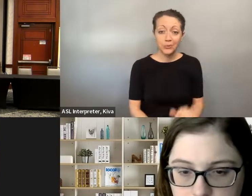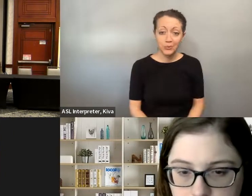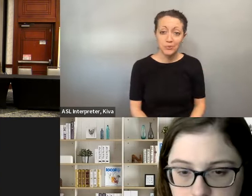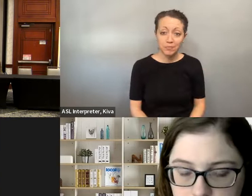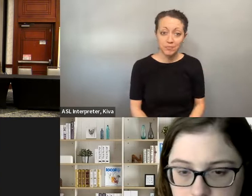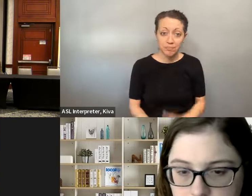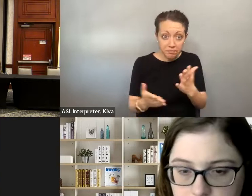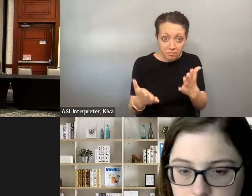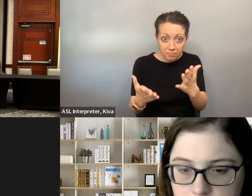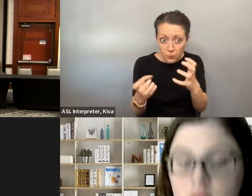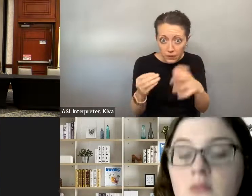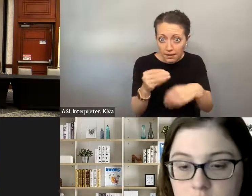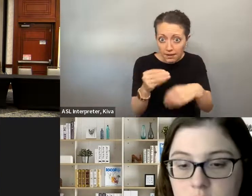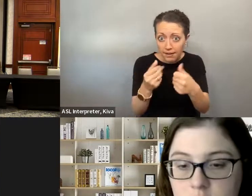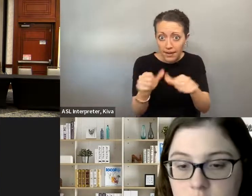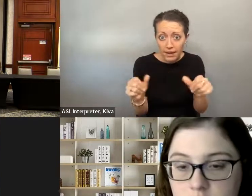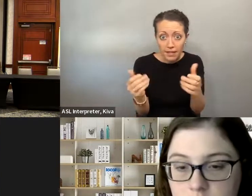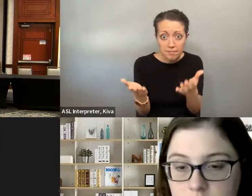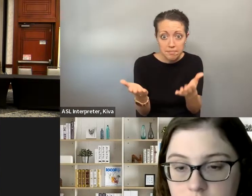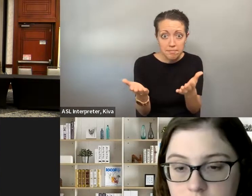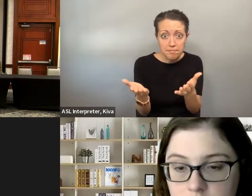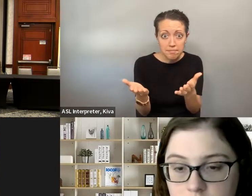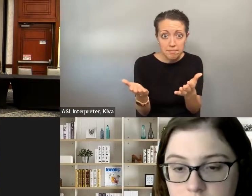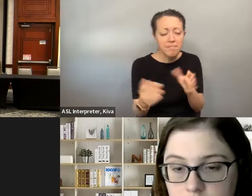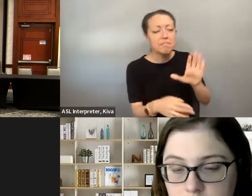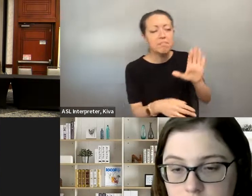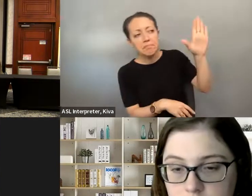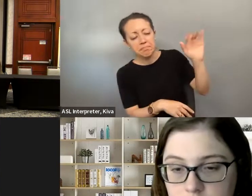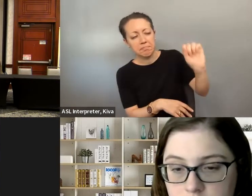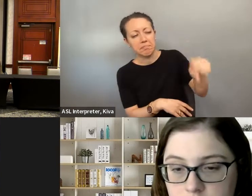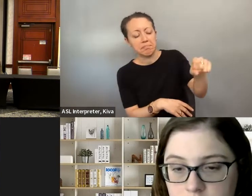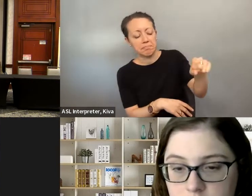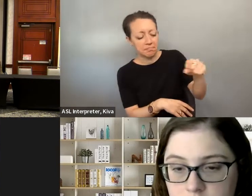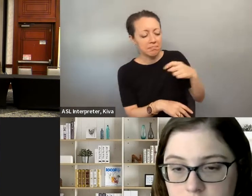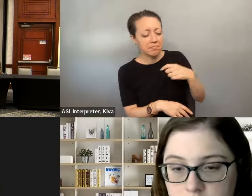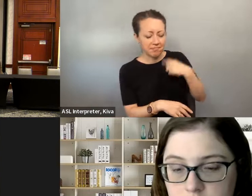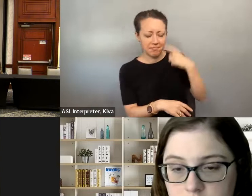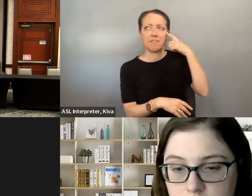better place just by being who we are and advocating and helping others Yeah, and making or world place just by being who we are and advocating them, helping others is the main thing anything else you like to ask?